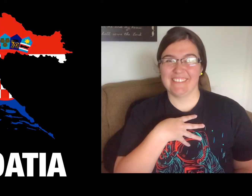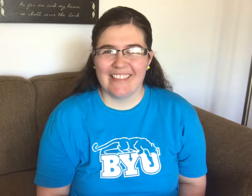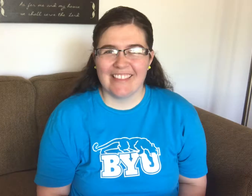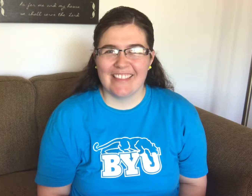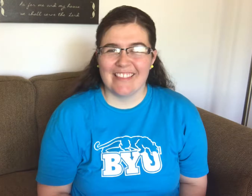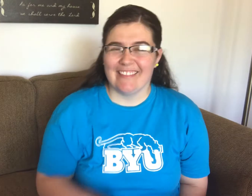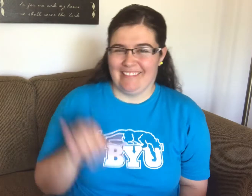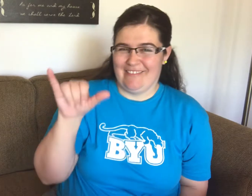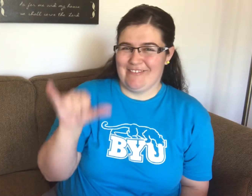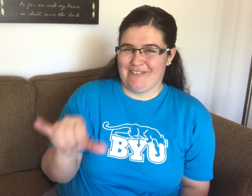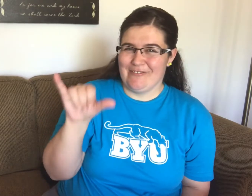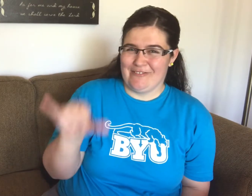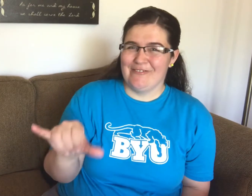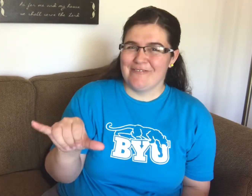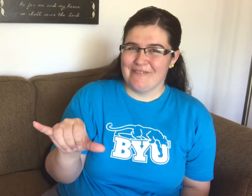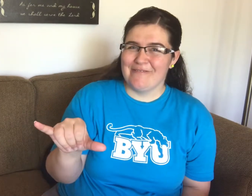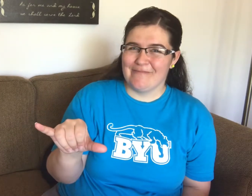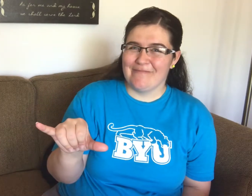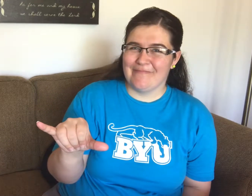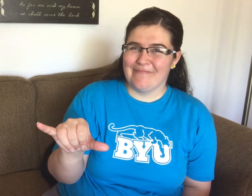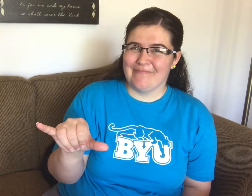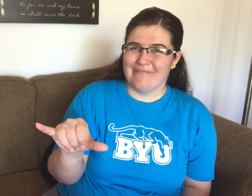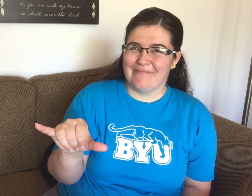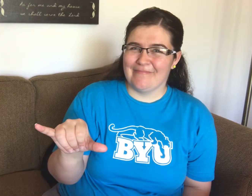Croatian Sign Language for YOUTUBE